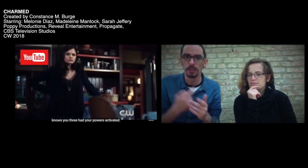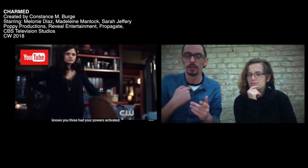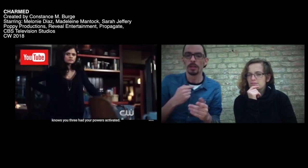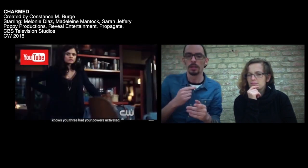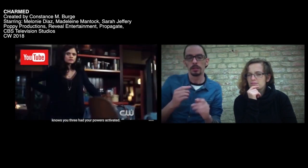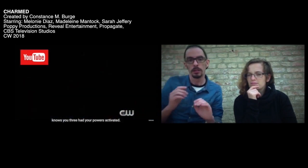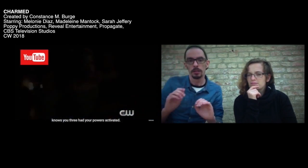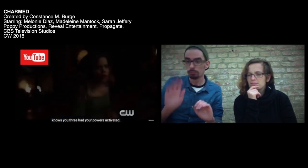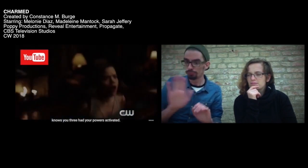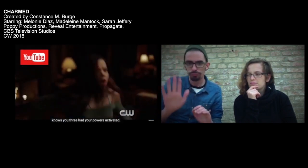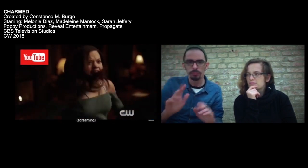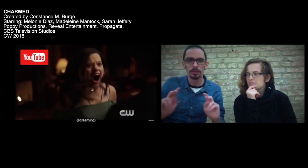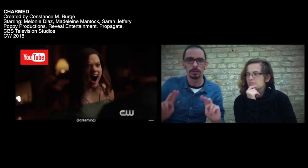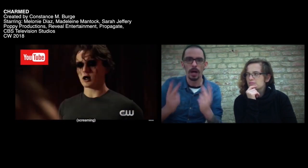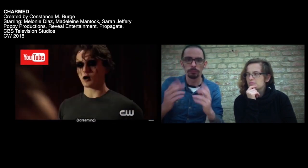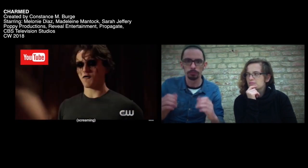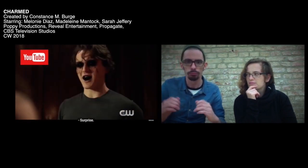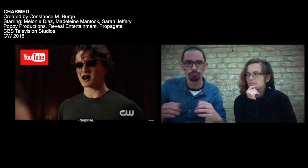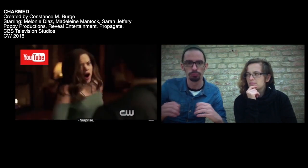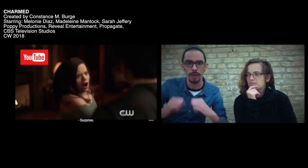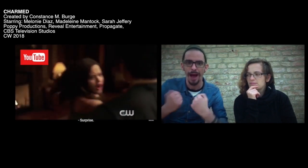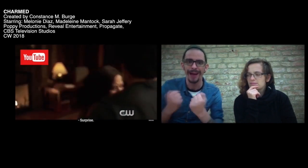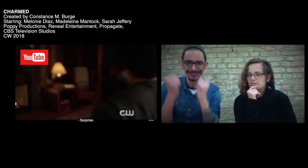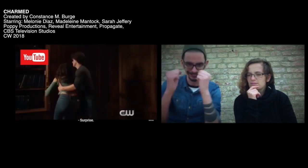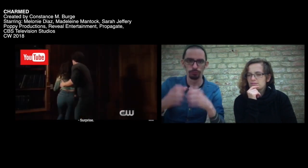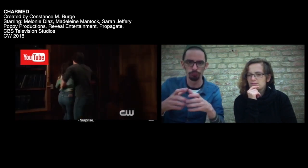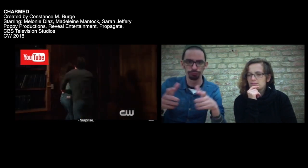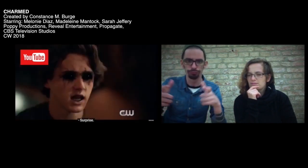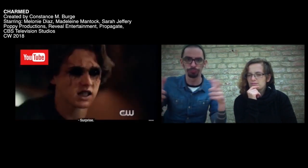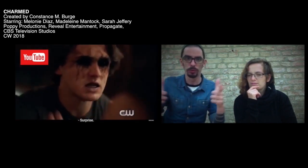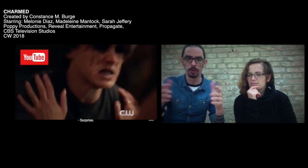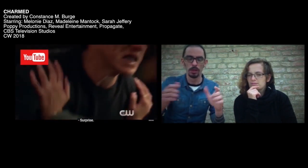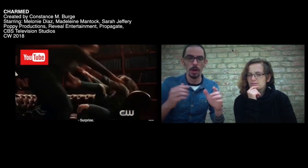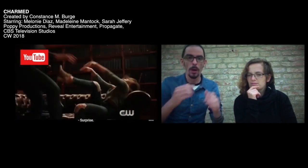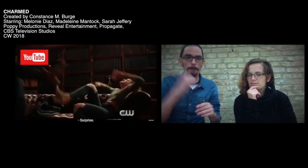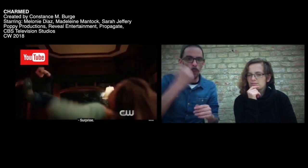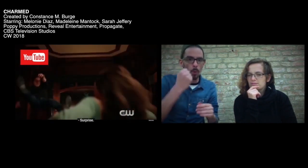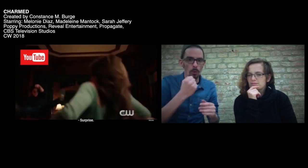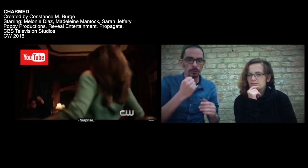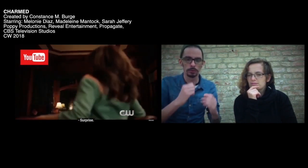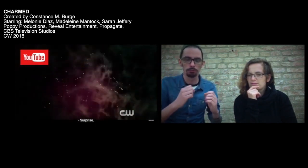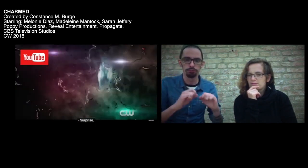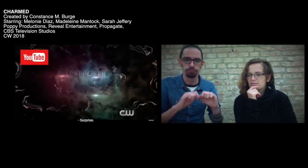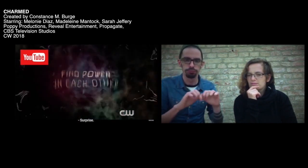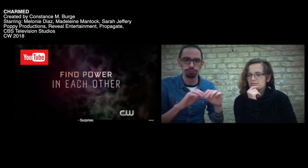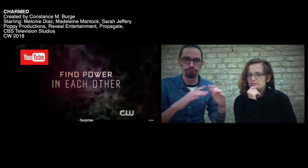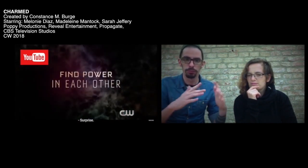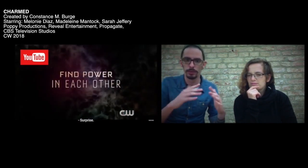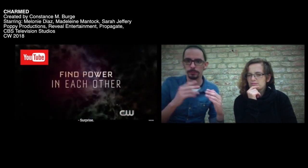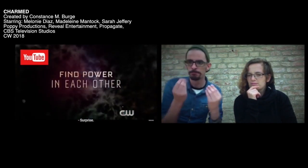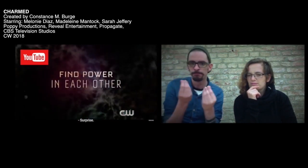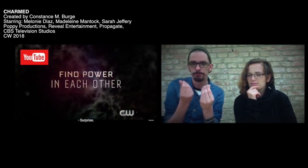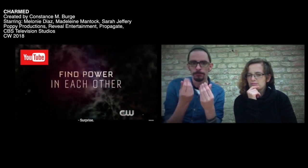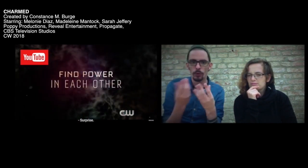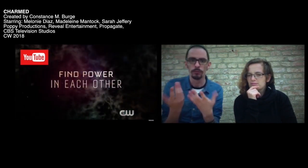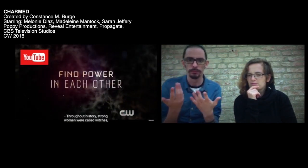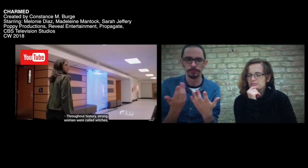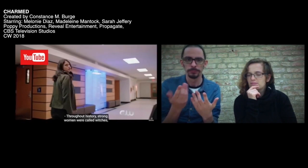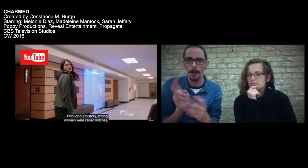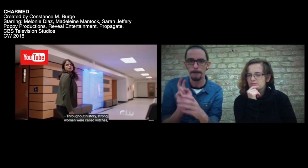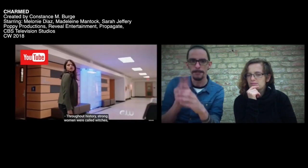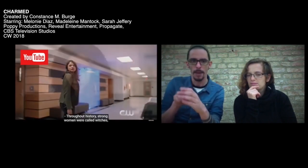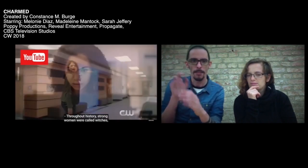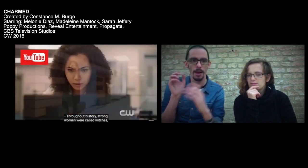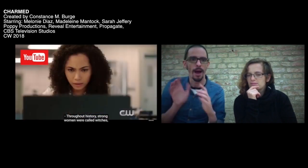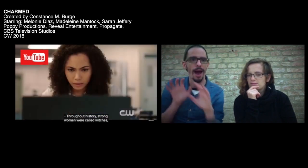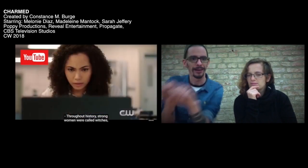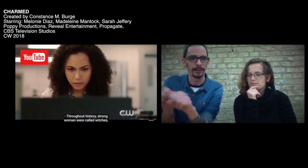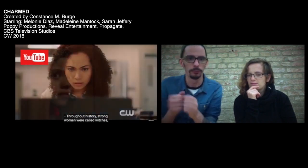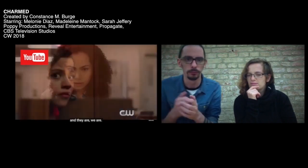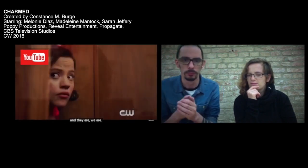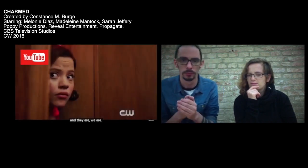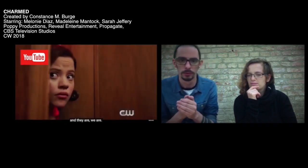[Es sieht so aus, als weiß jemand in der Unterwelt, dass eure Kräfte aktiviert wurden.]